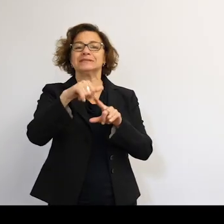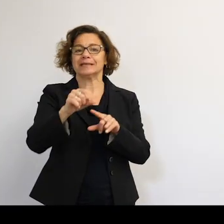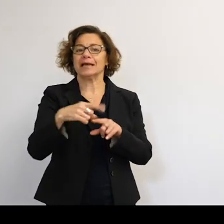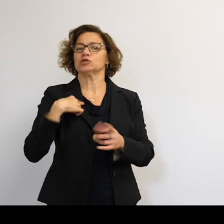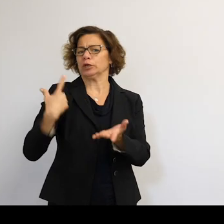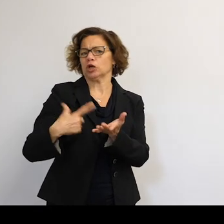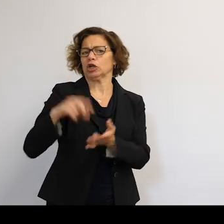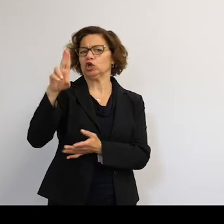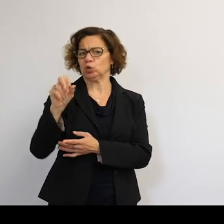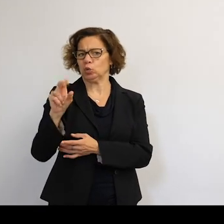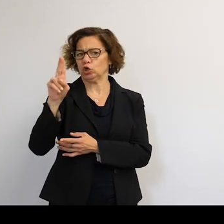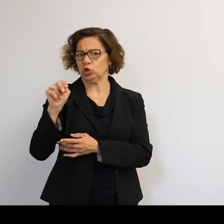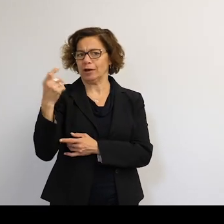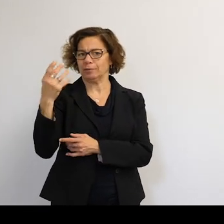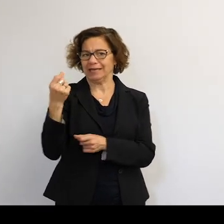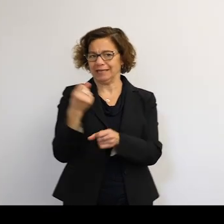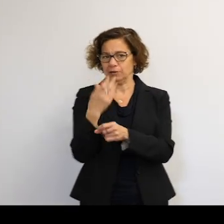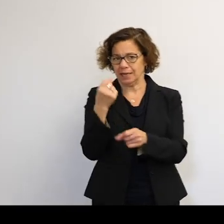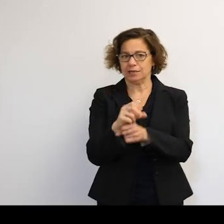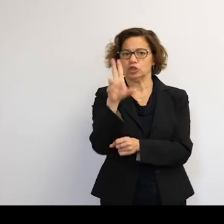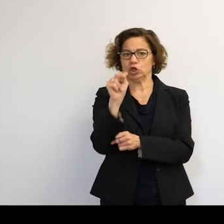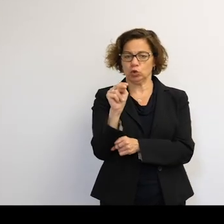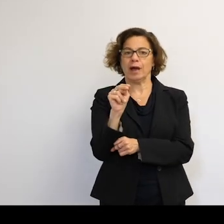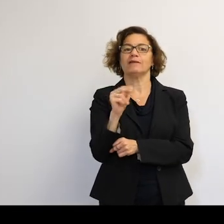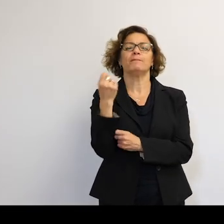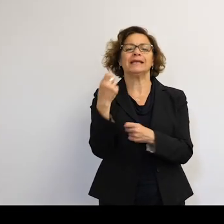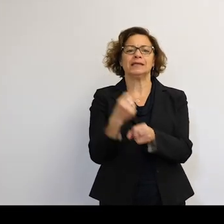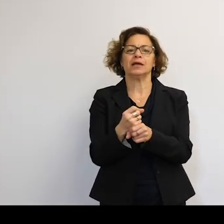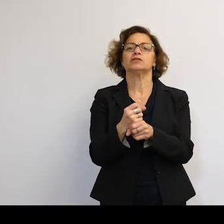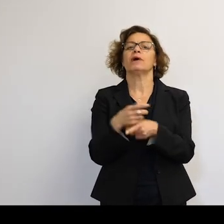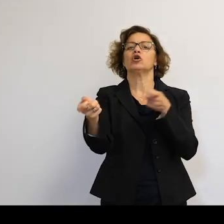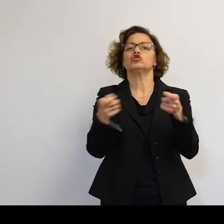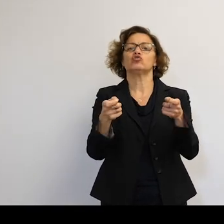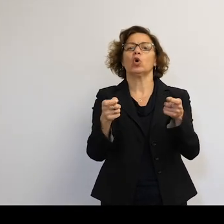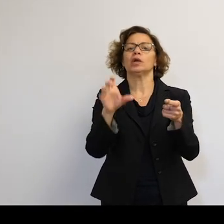at the UN for decades about the regulation of outer space.